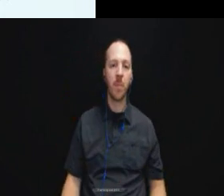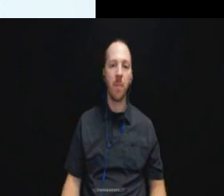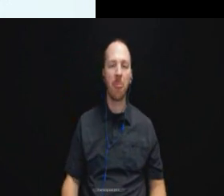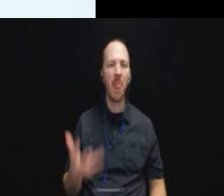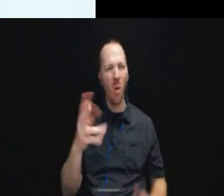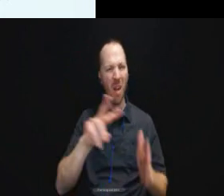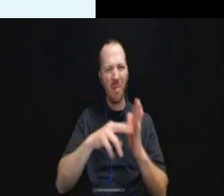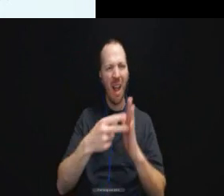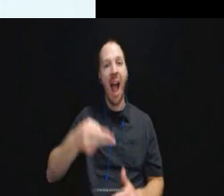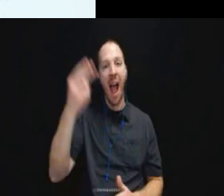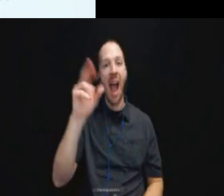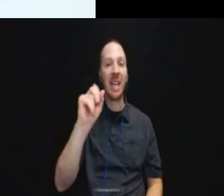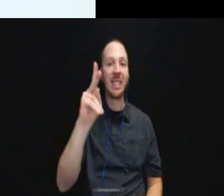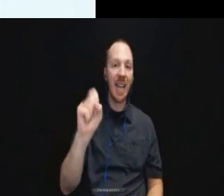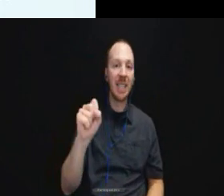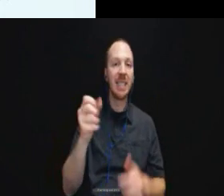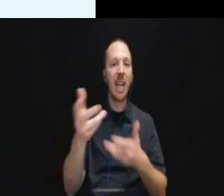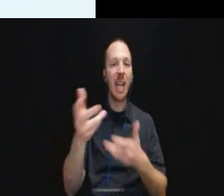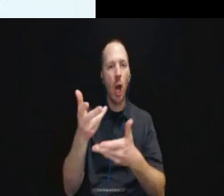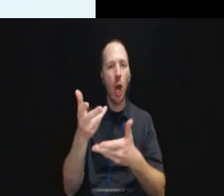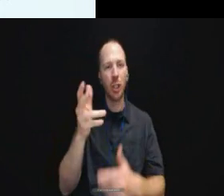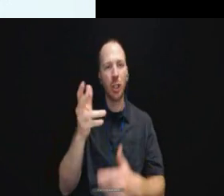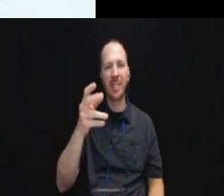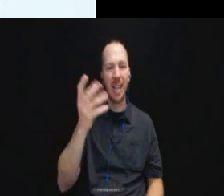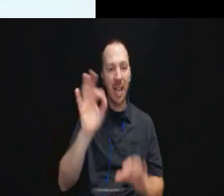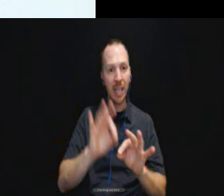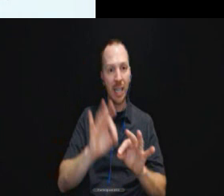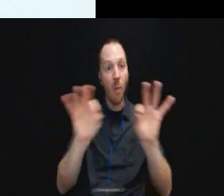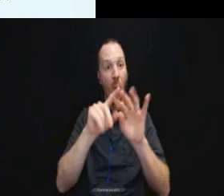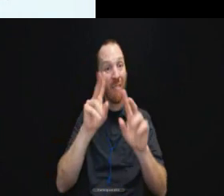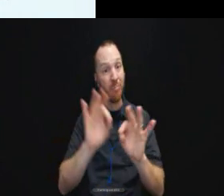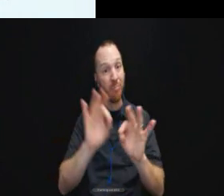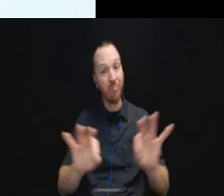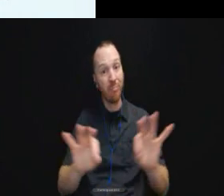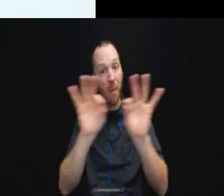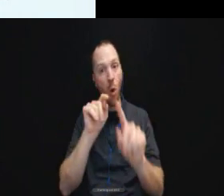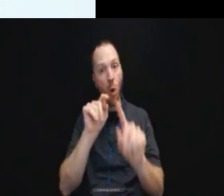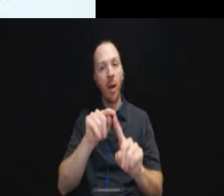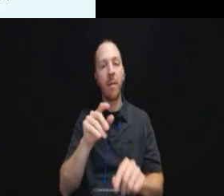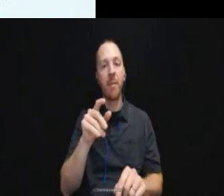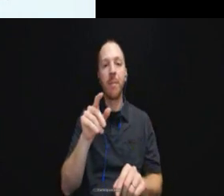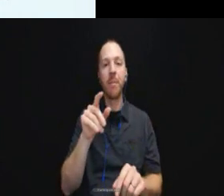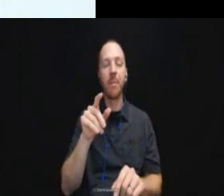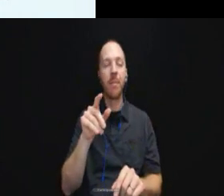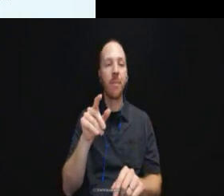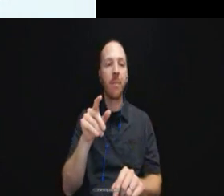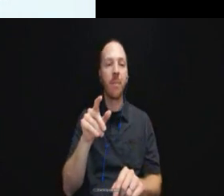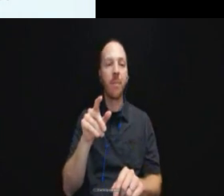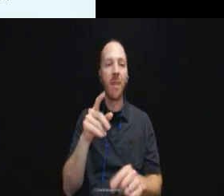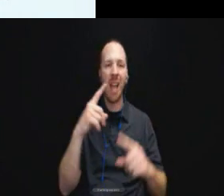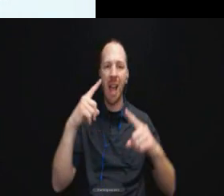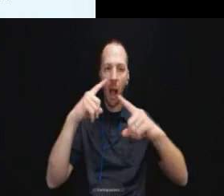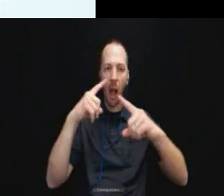Well, high stakes interactions are essentially they are complex important communications